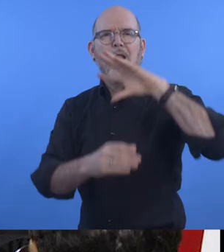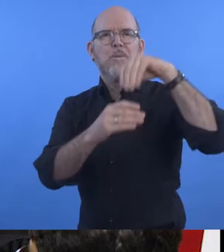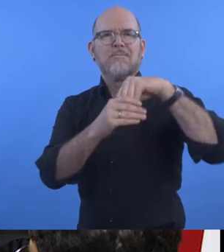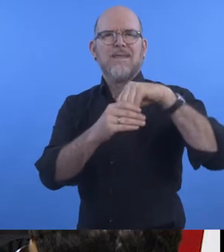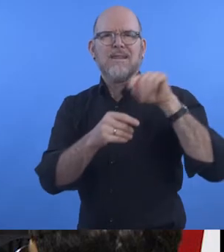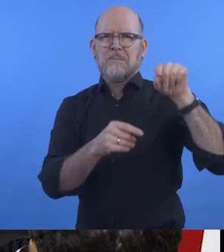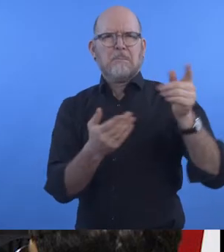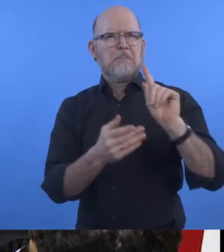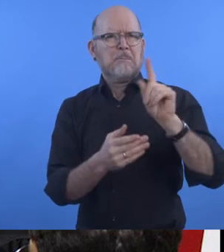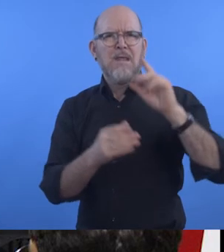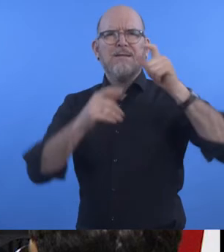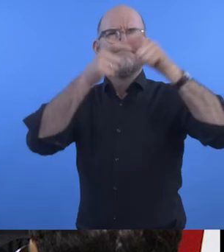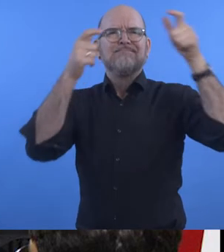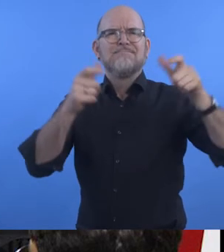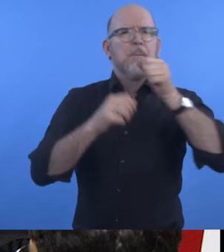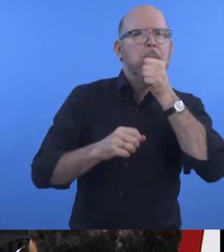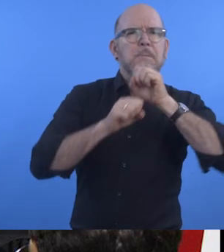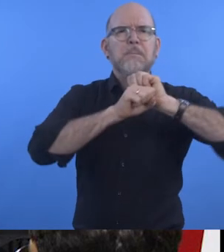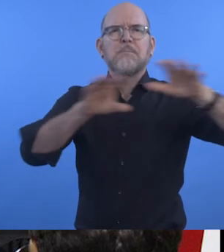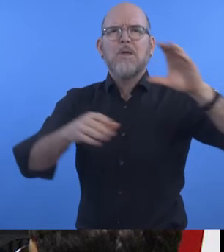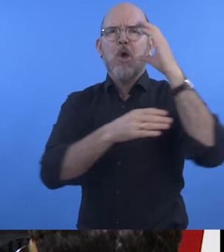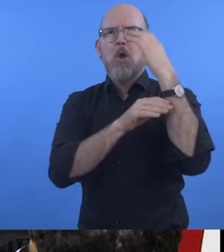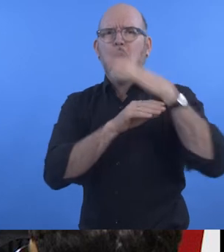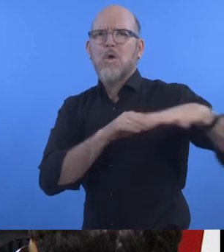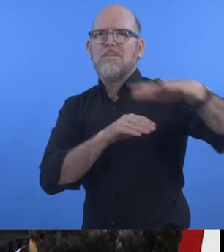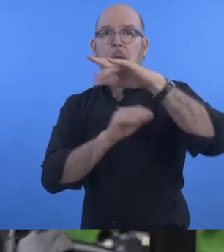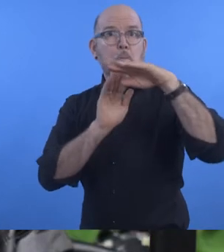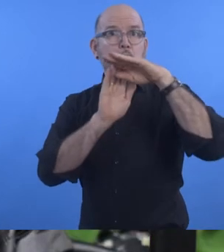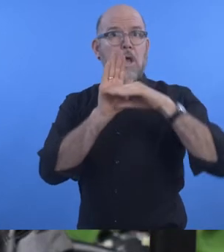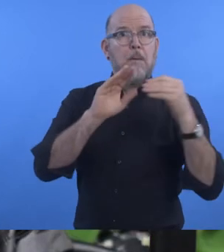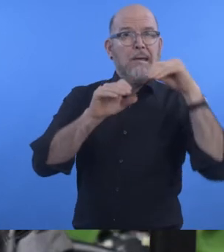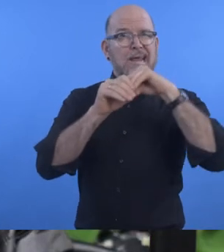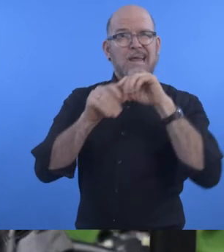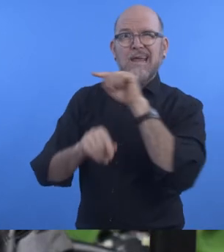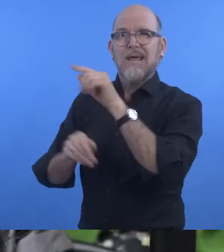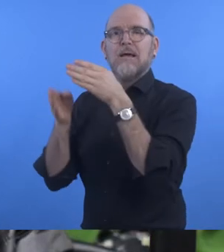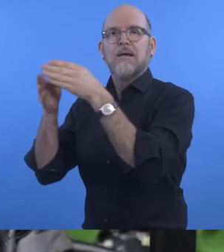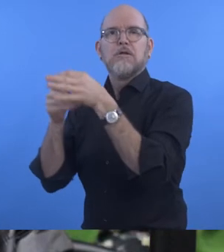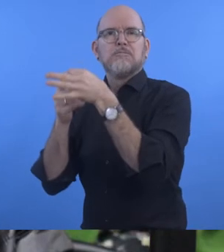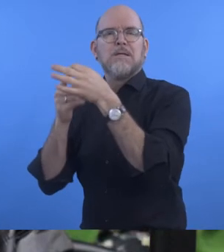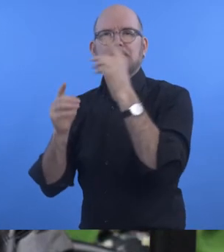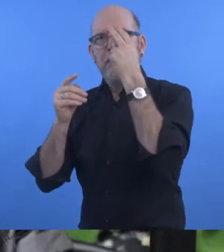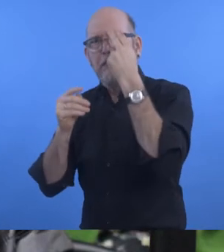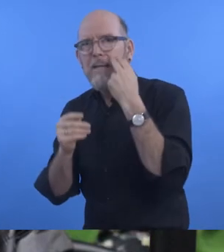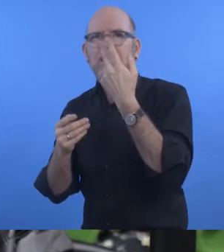La Radio Incluyente is a radio station in Colombia with programmes targeted towards the blind and visually impaired.